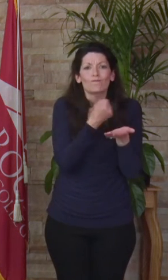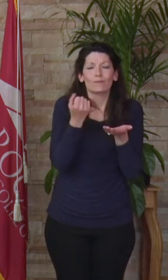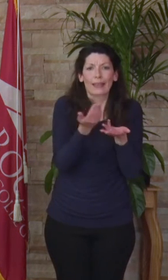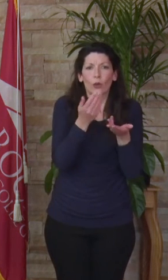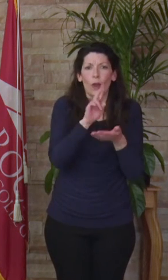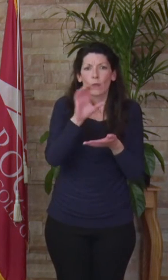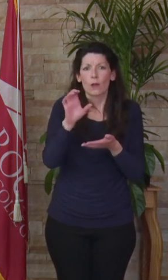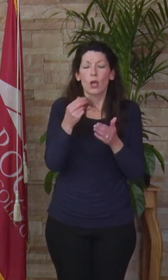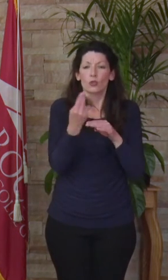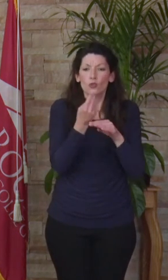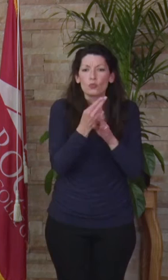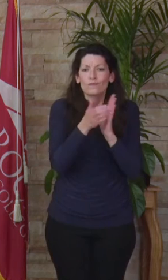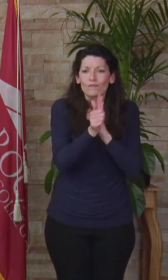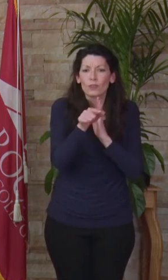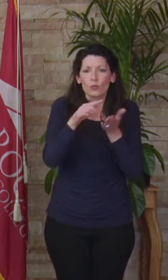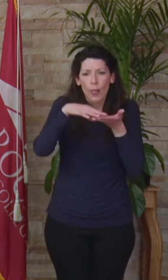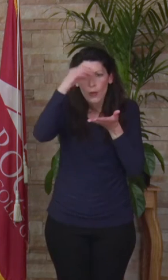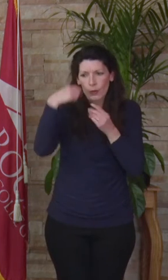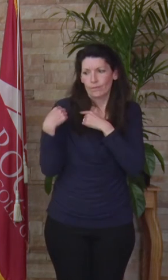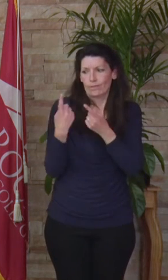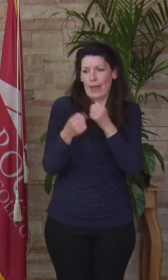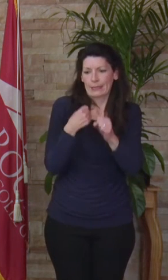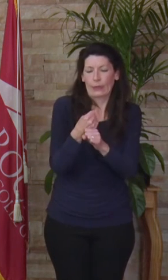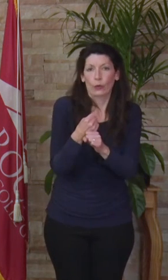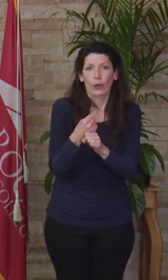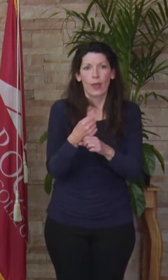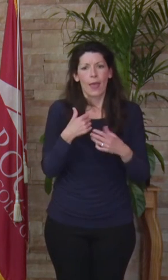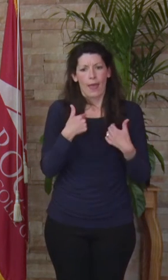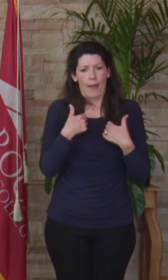use the skills you have learned over the last year. Have confidence in yourself because you have